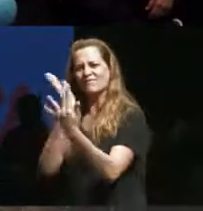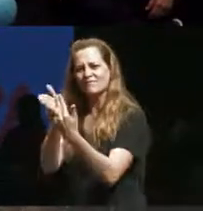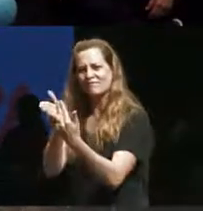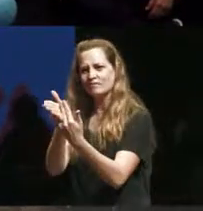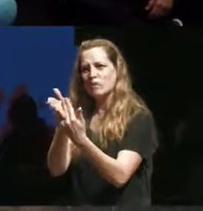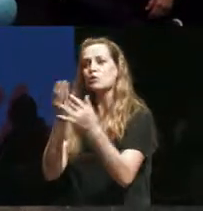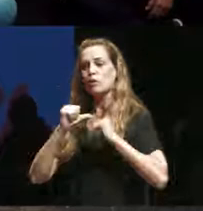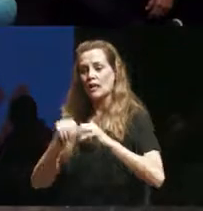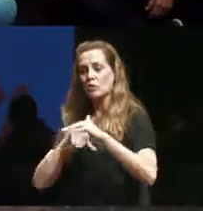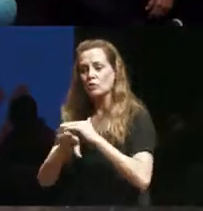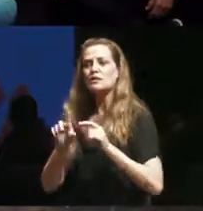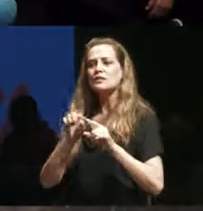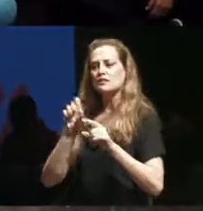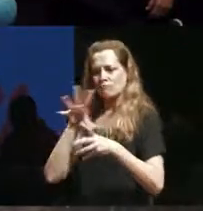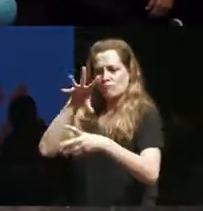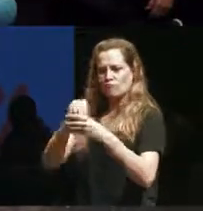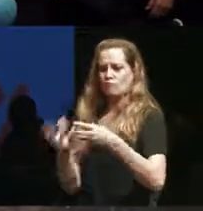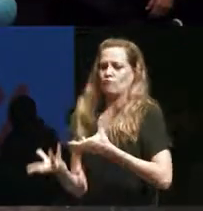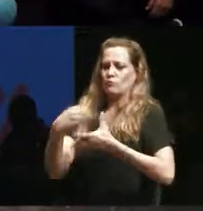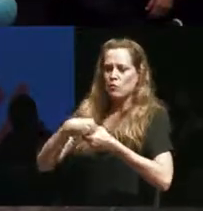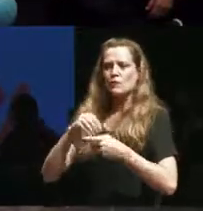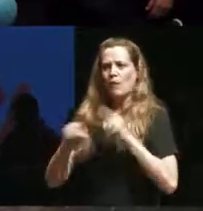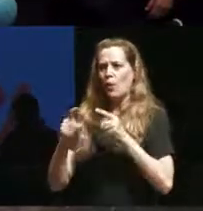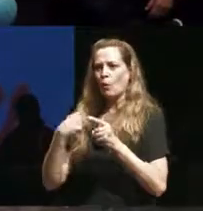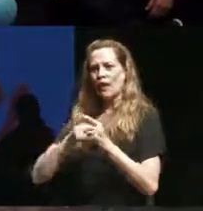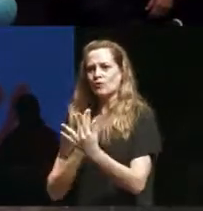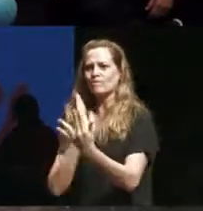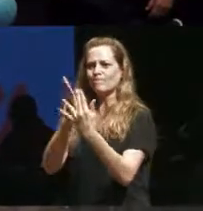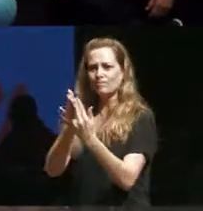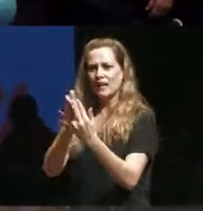need to do some changing of what what the mainstream is and what it's doing